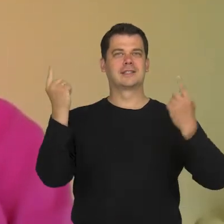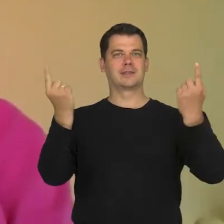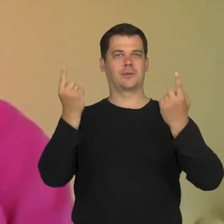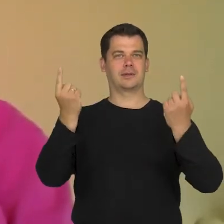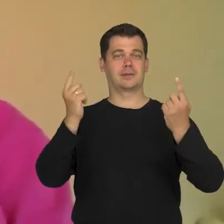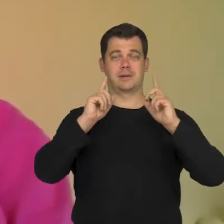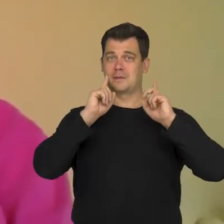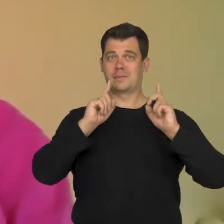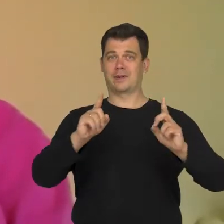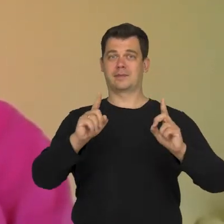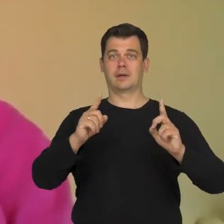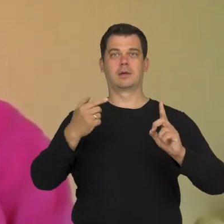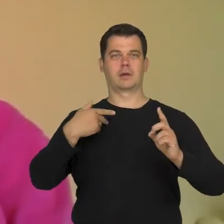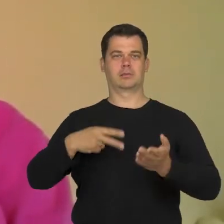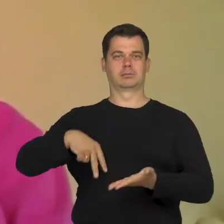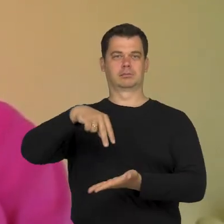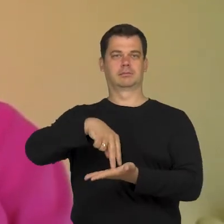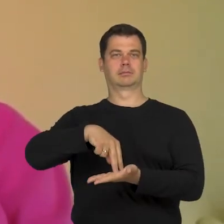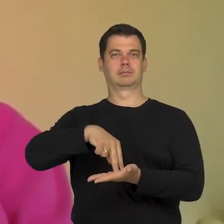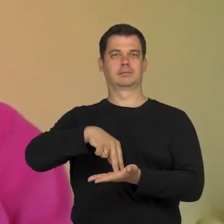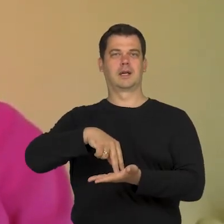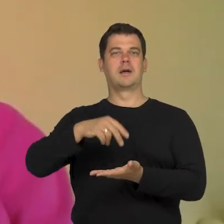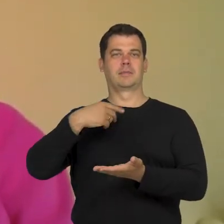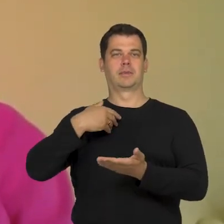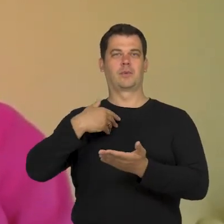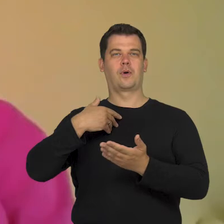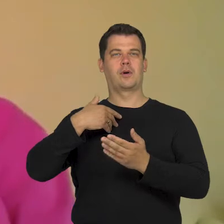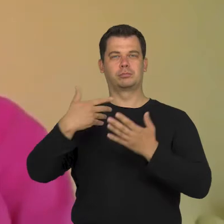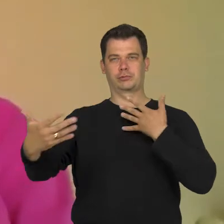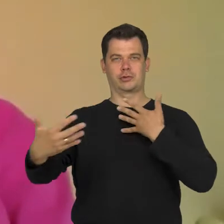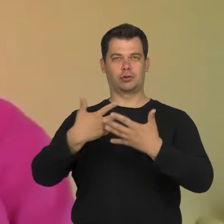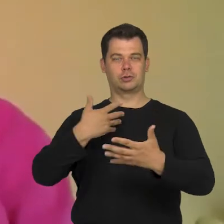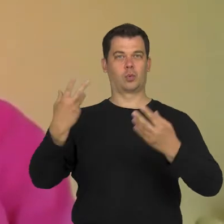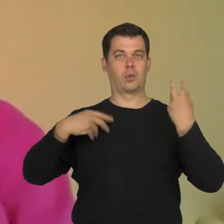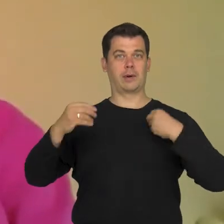I came out in a see-through outfit, naked under it,